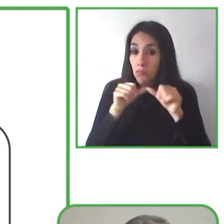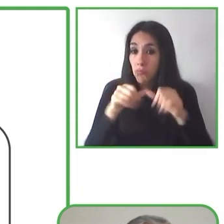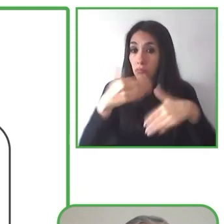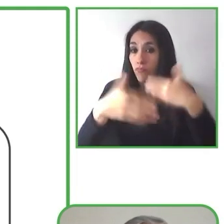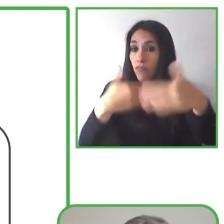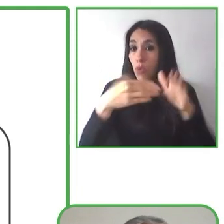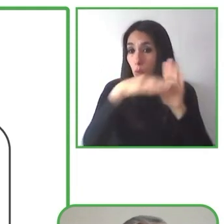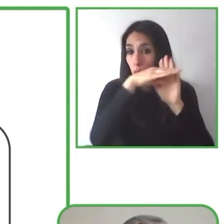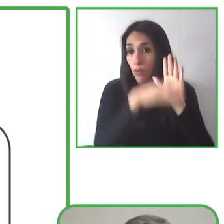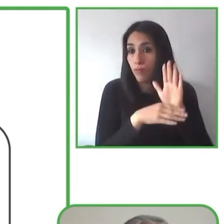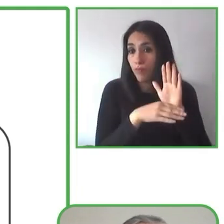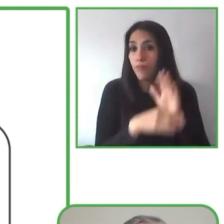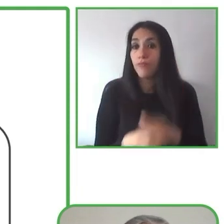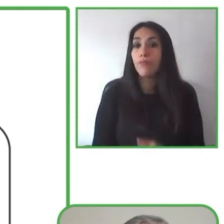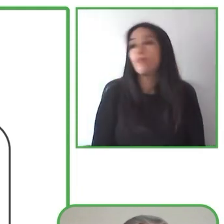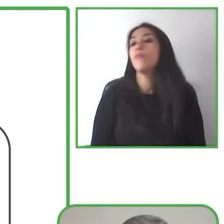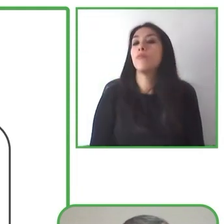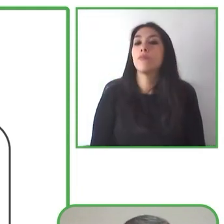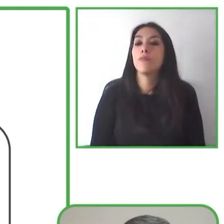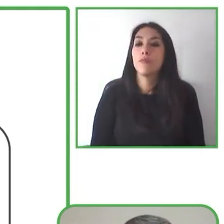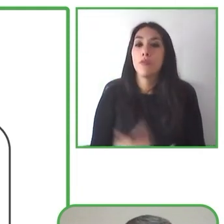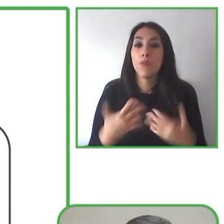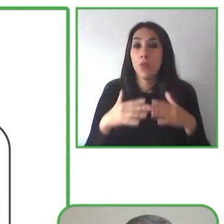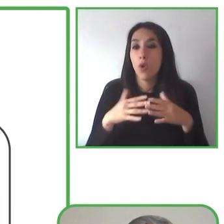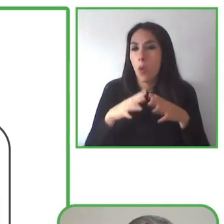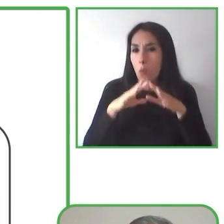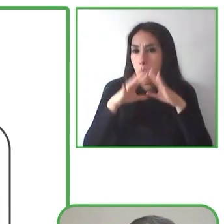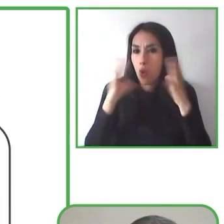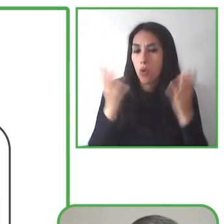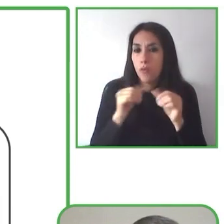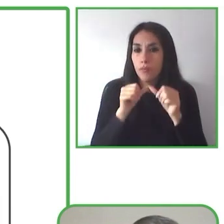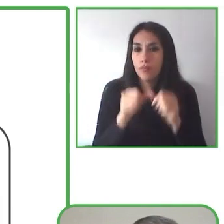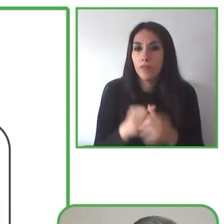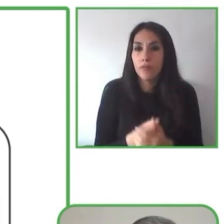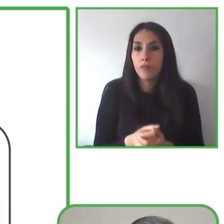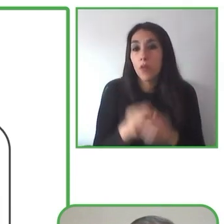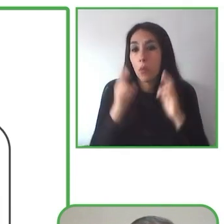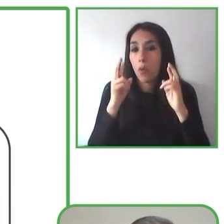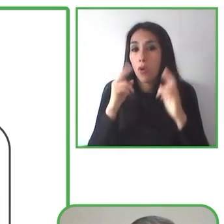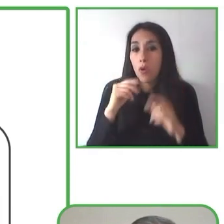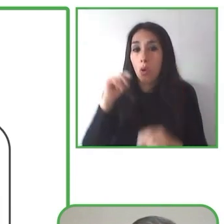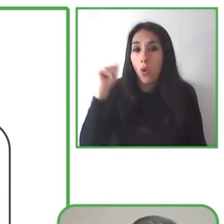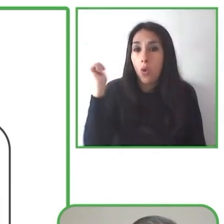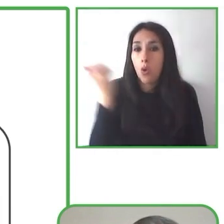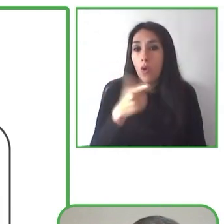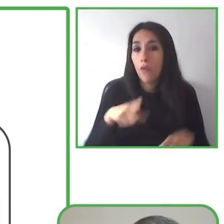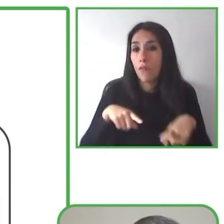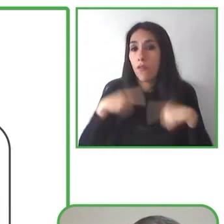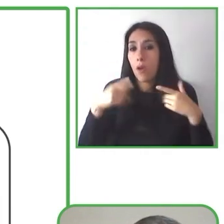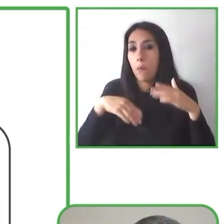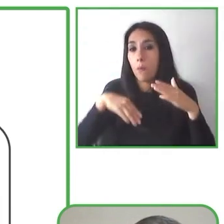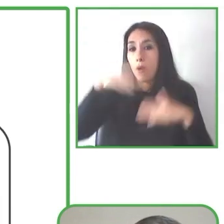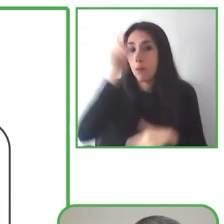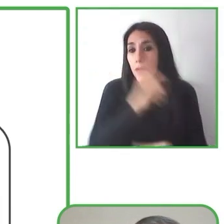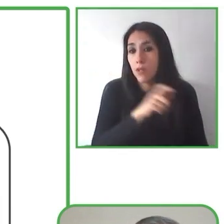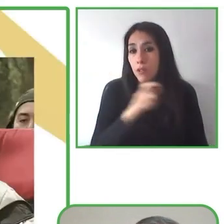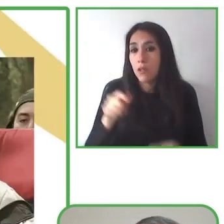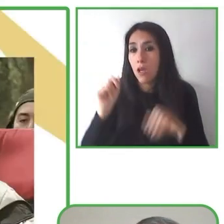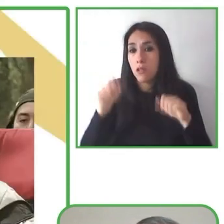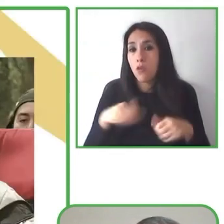and improve the quality of life and make sure that more and more people can enjoy this experience that we're showing you today.